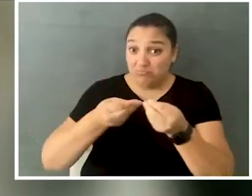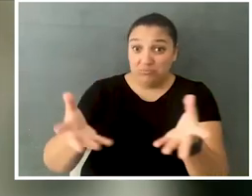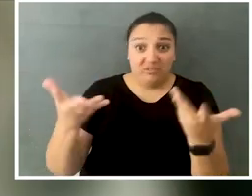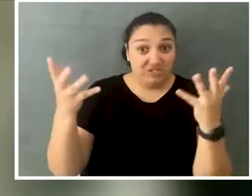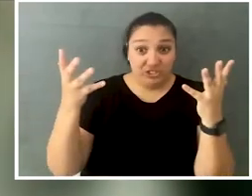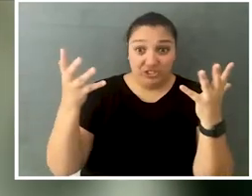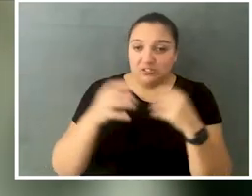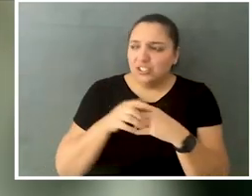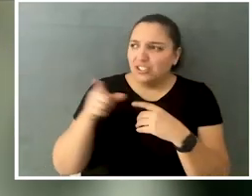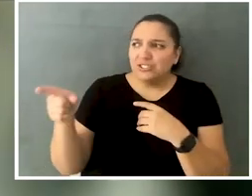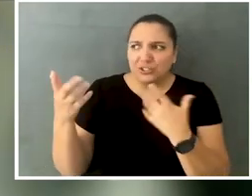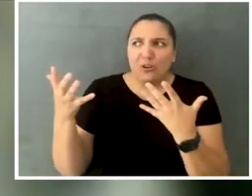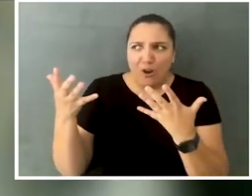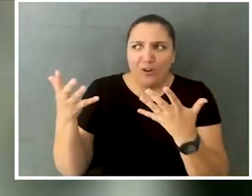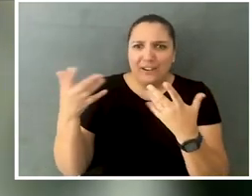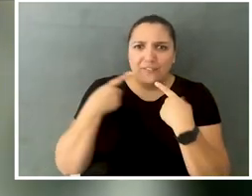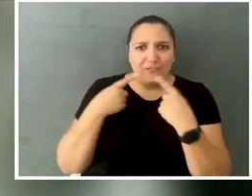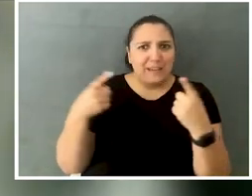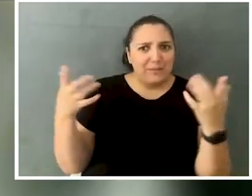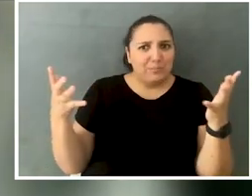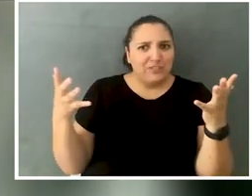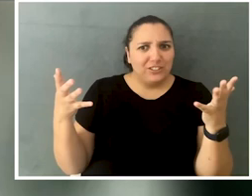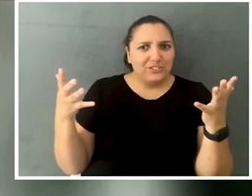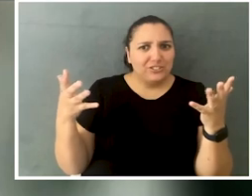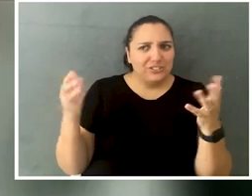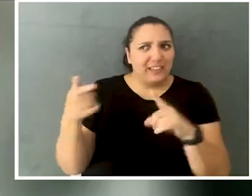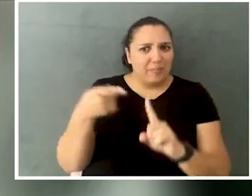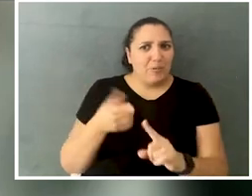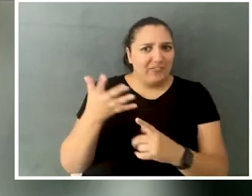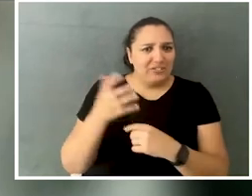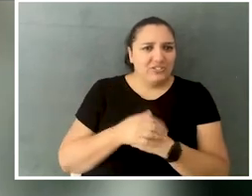a very large, pretty mainstream famous person at that point,